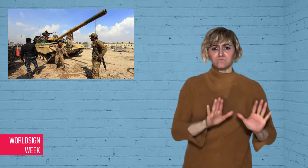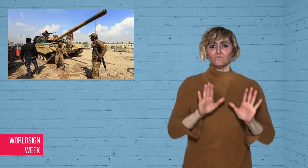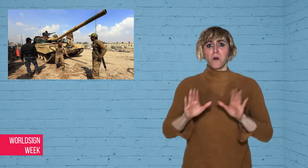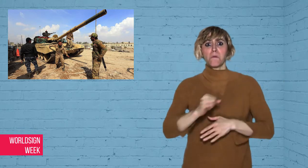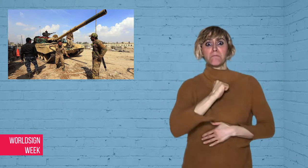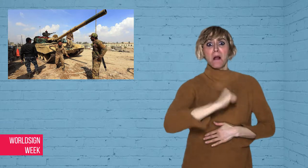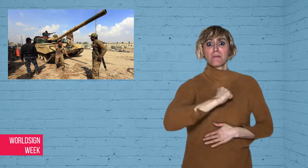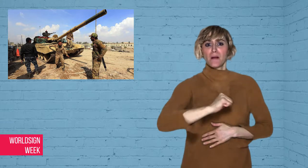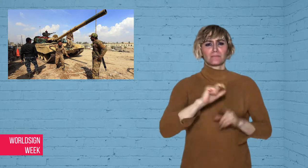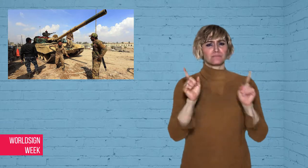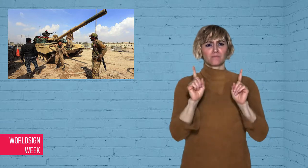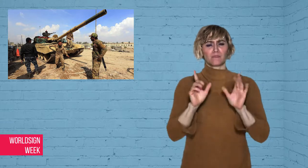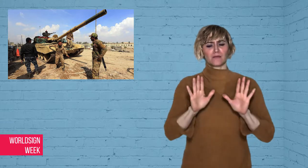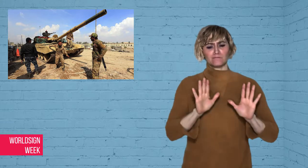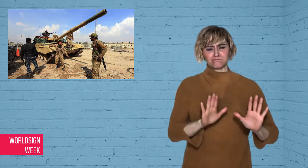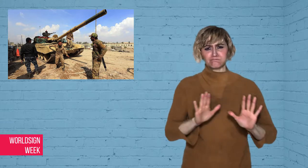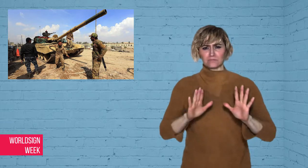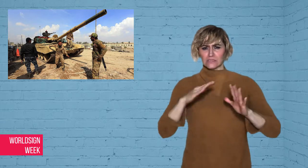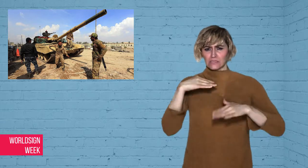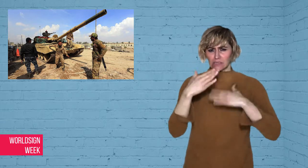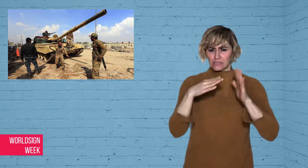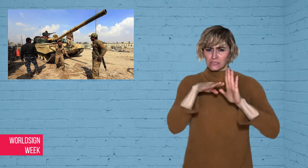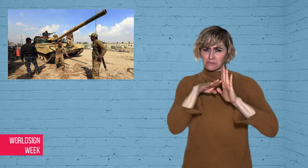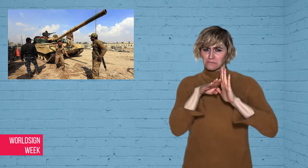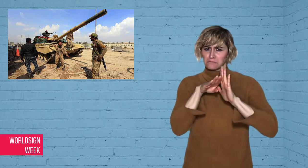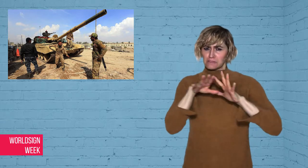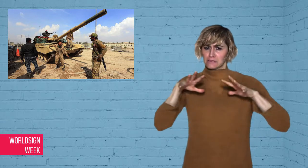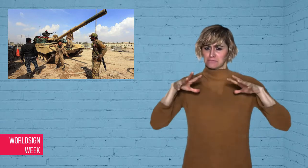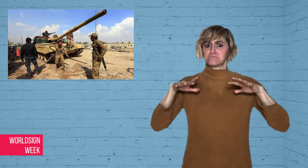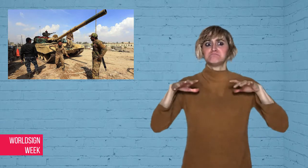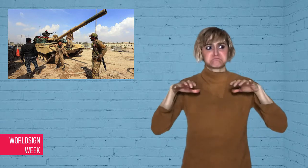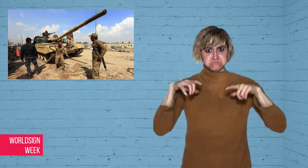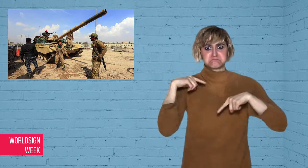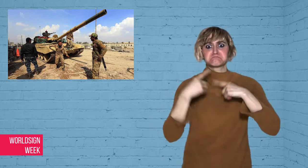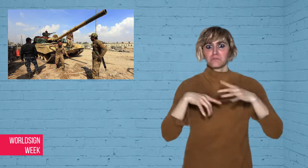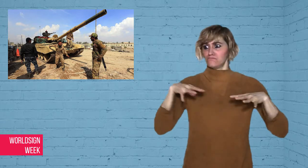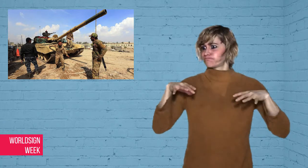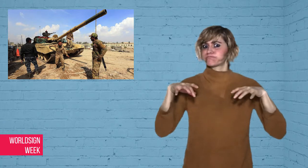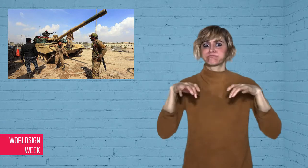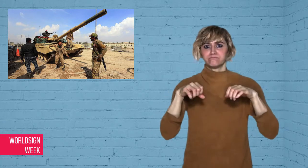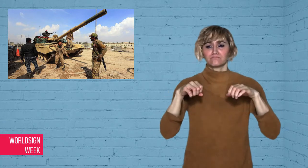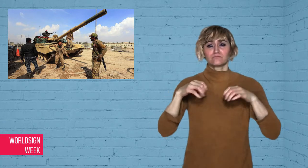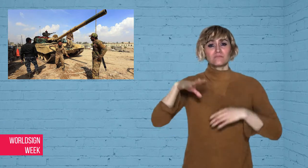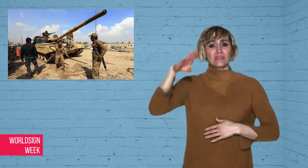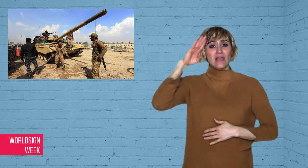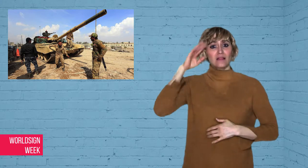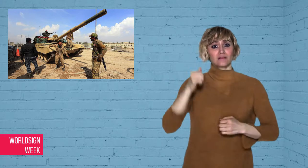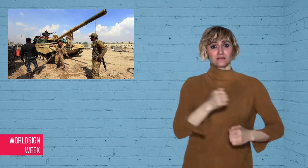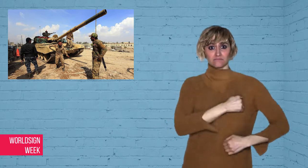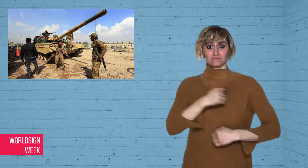Iraqi forces are tightening their grip